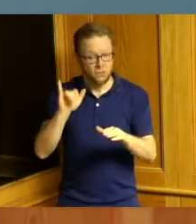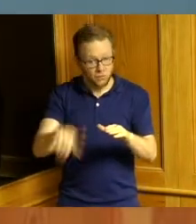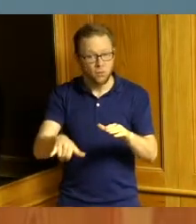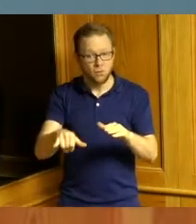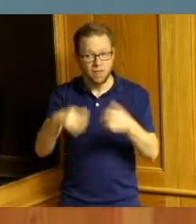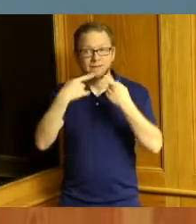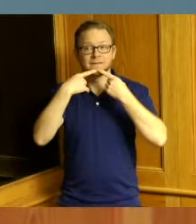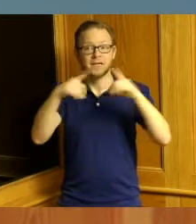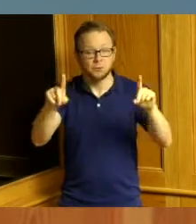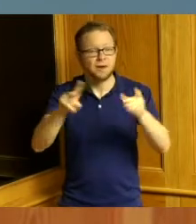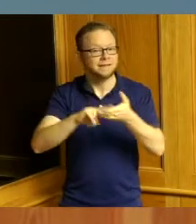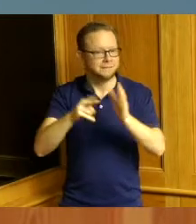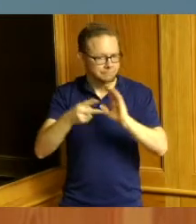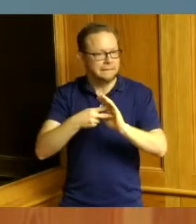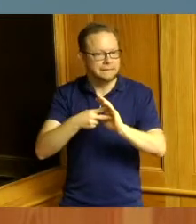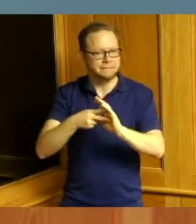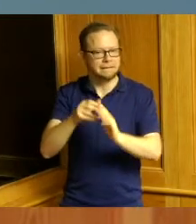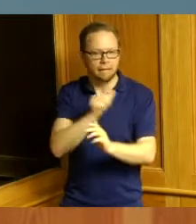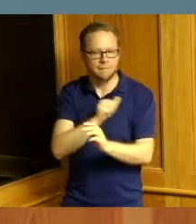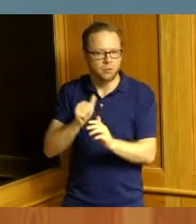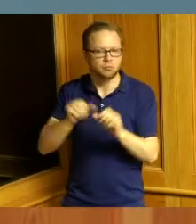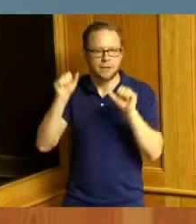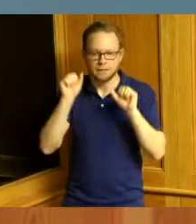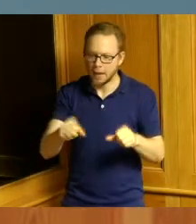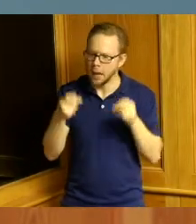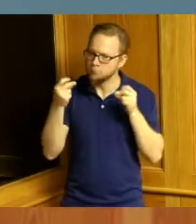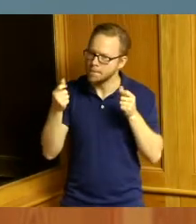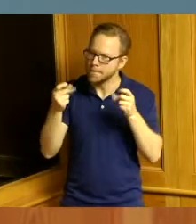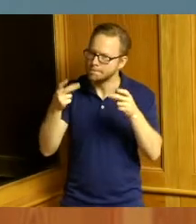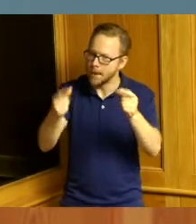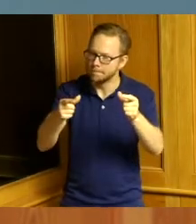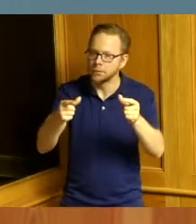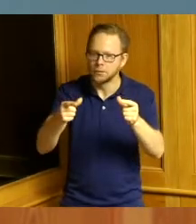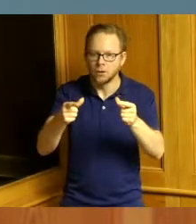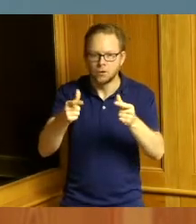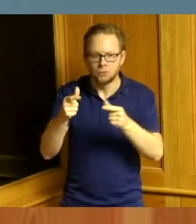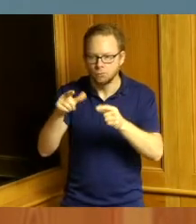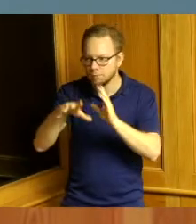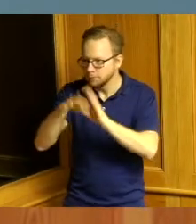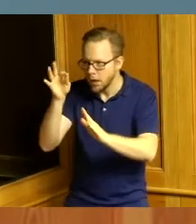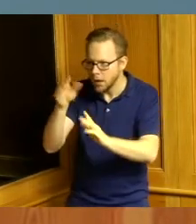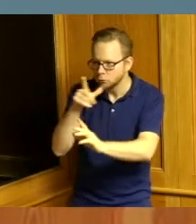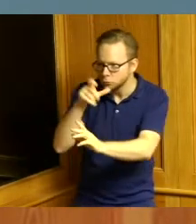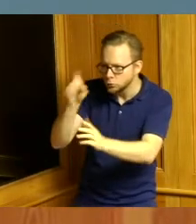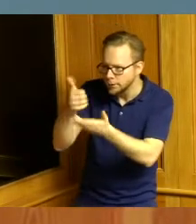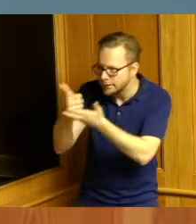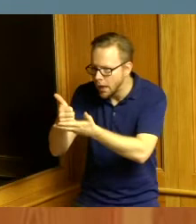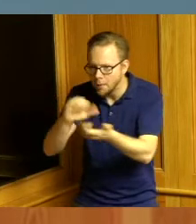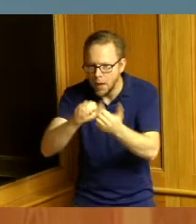and there will be always be room for improvement we're we're every day looking at how we can do